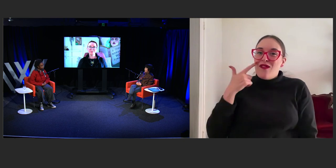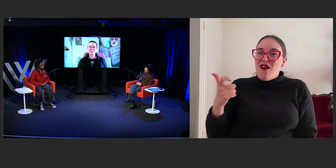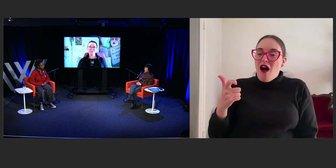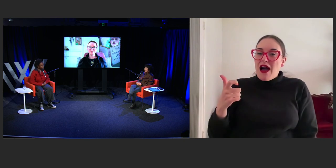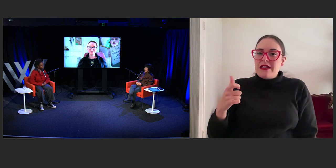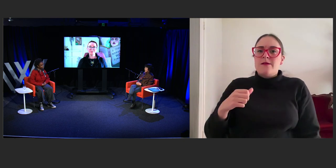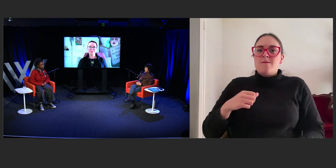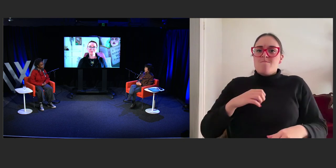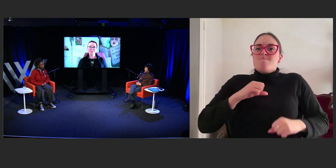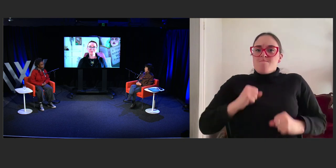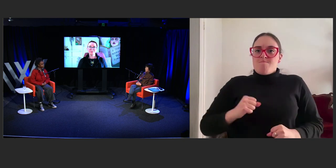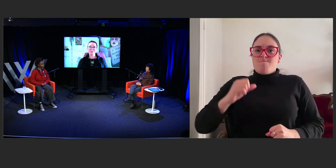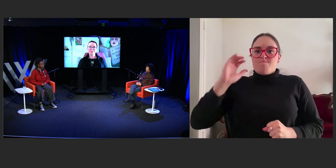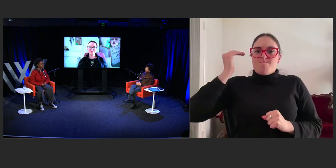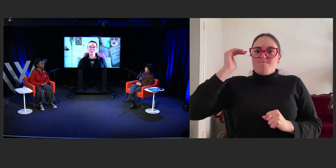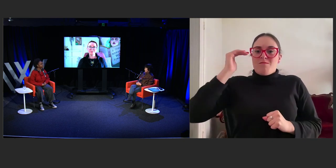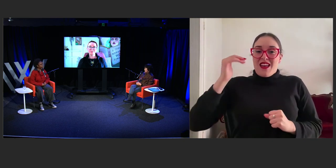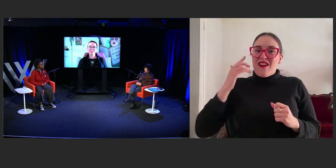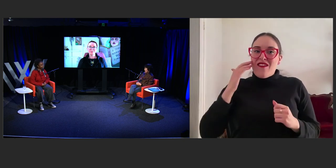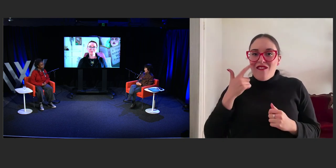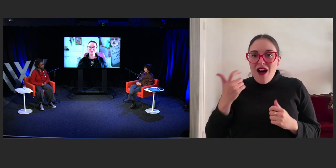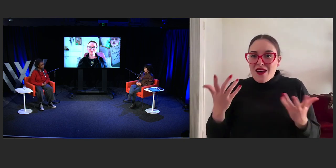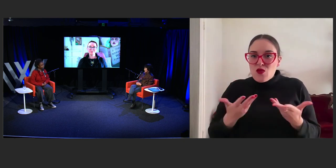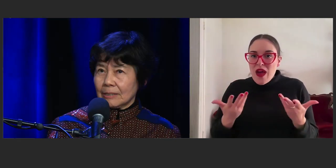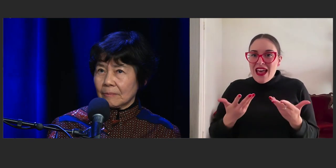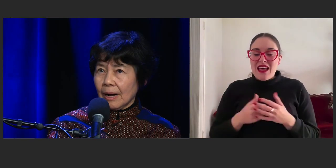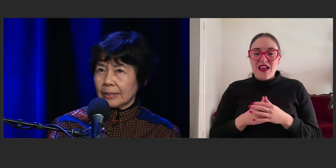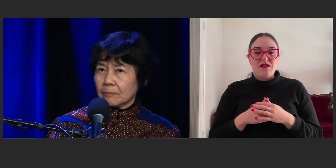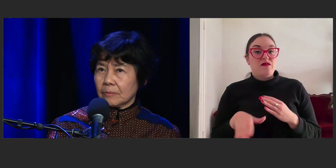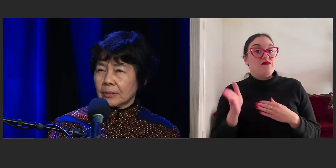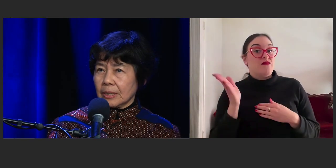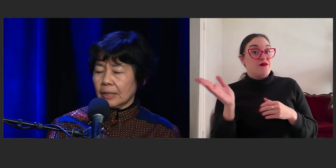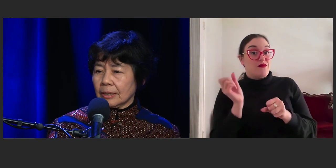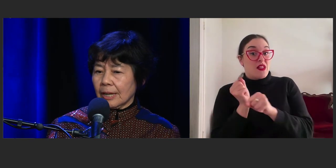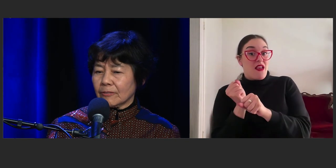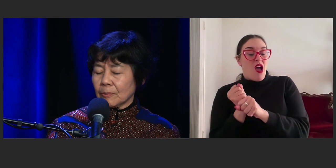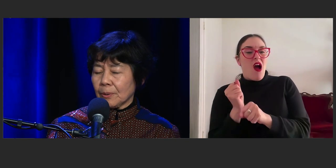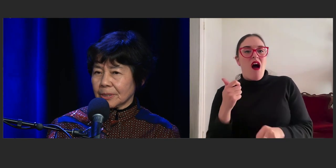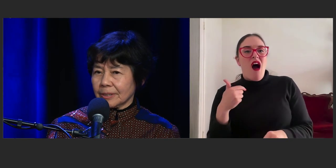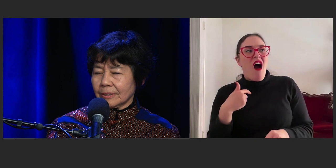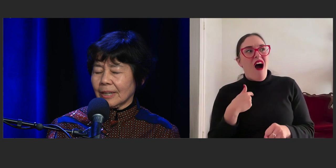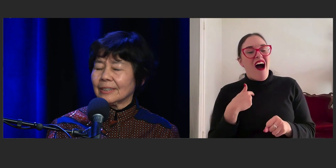I go to the bigger picture and I take it out of the personal,